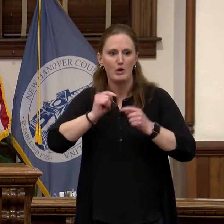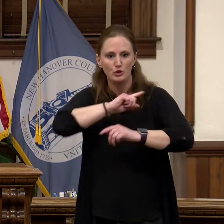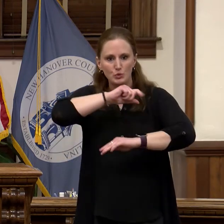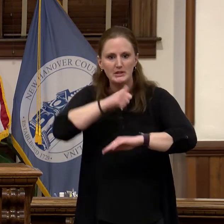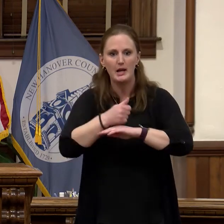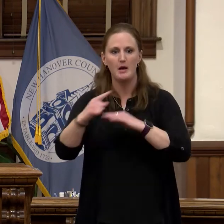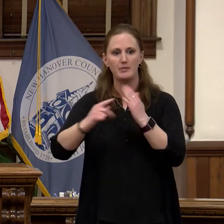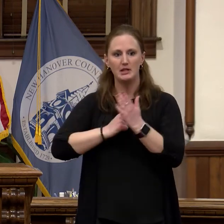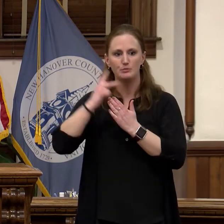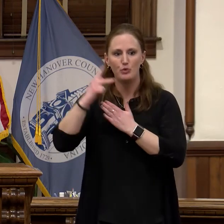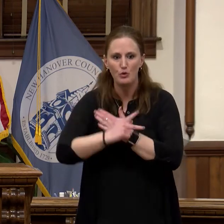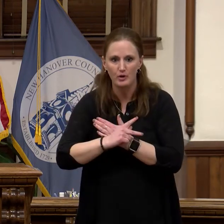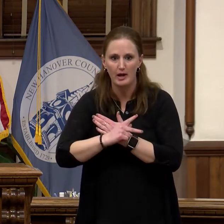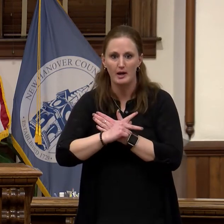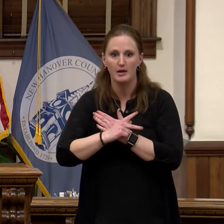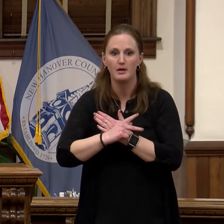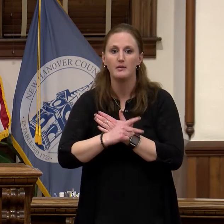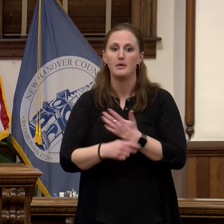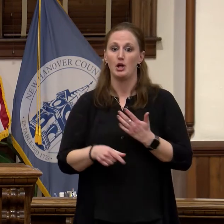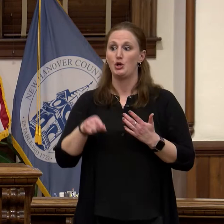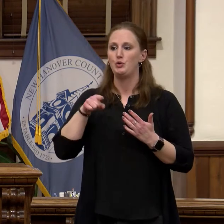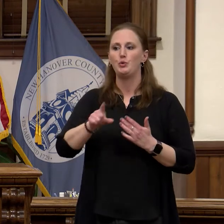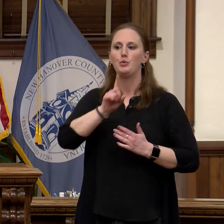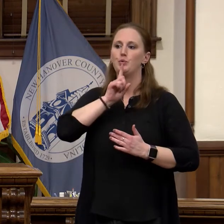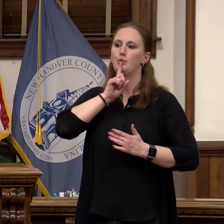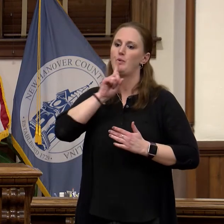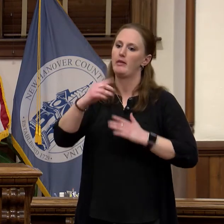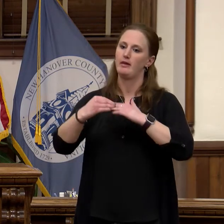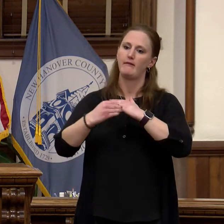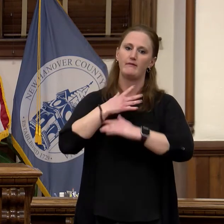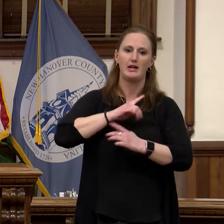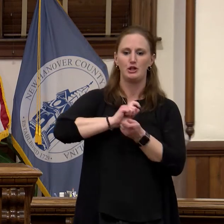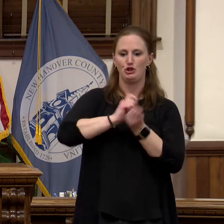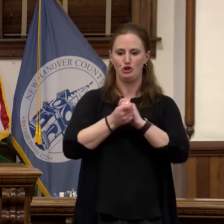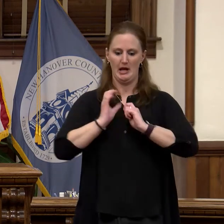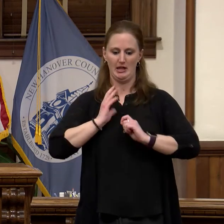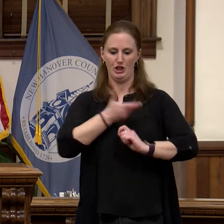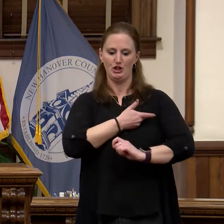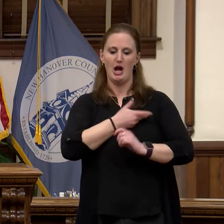you clearly are making a difference for our community and thank you to the